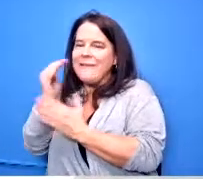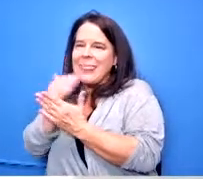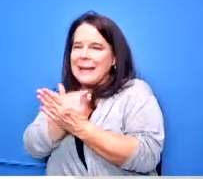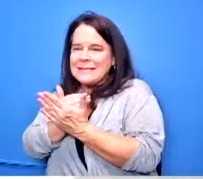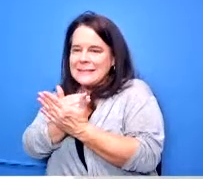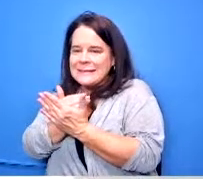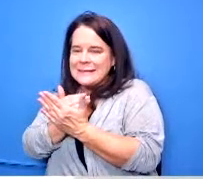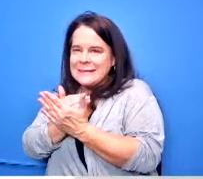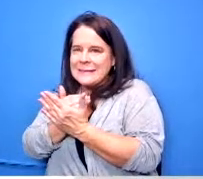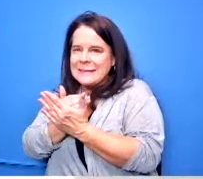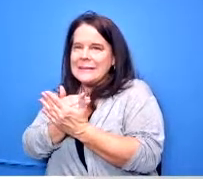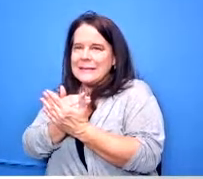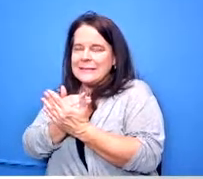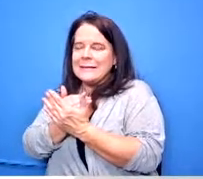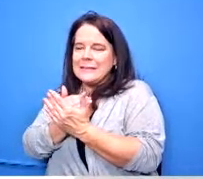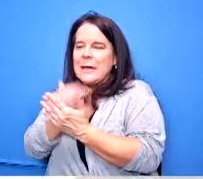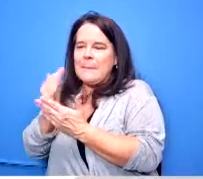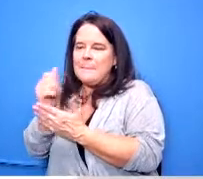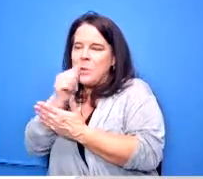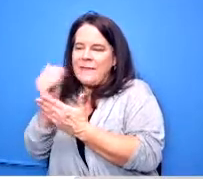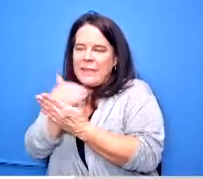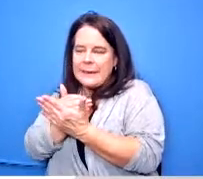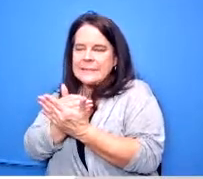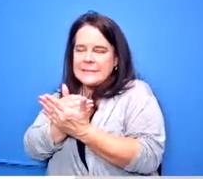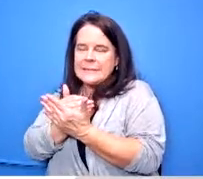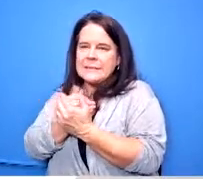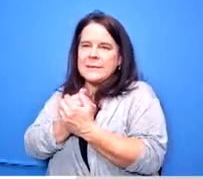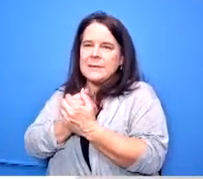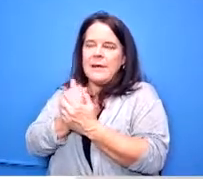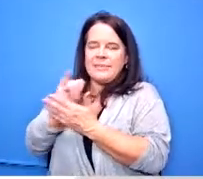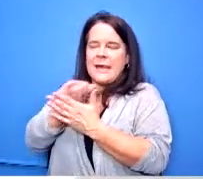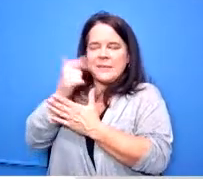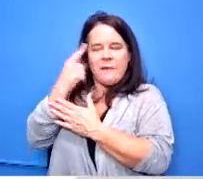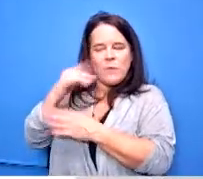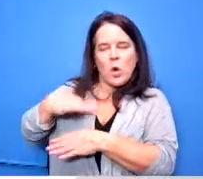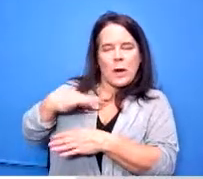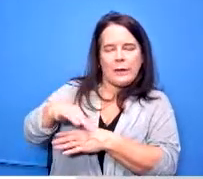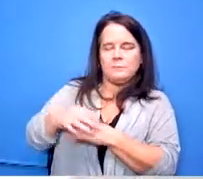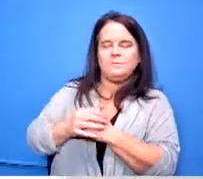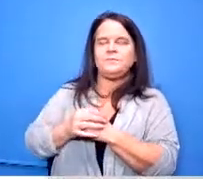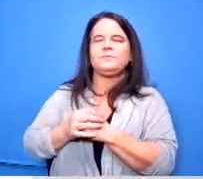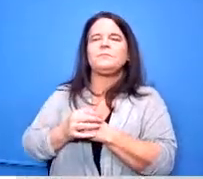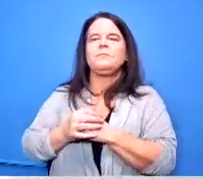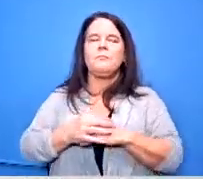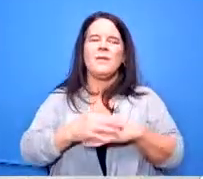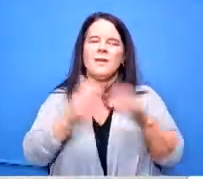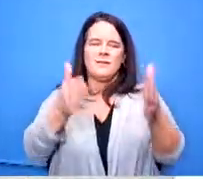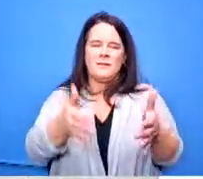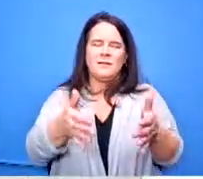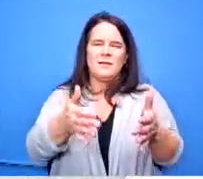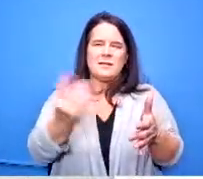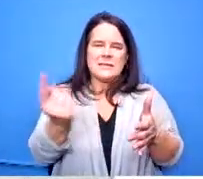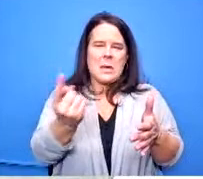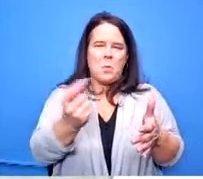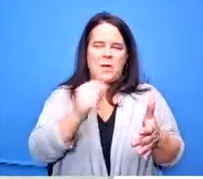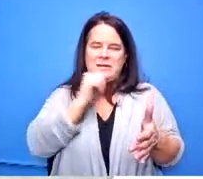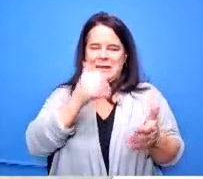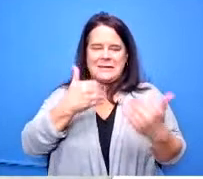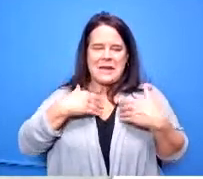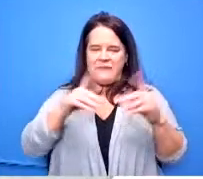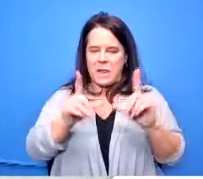that correct correct um so we need to check that and see if if someone who's unlicensed but has